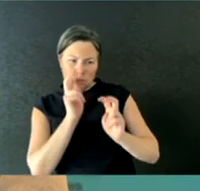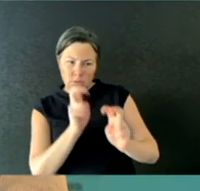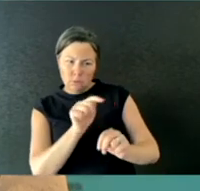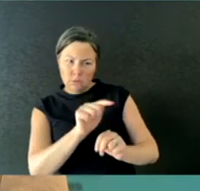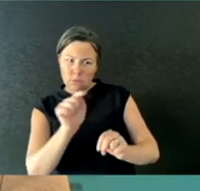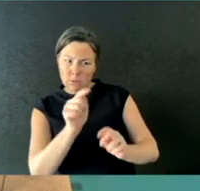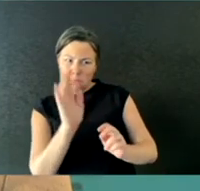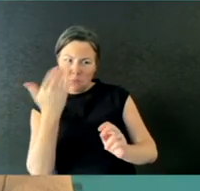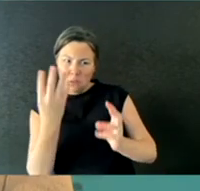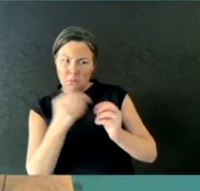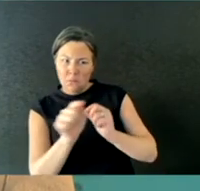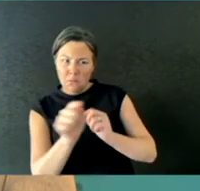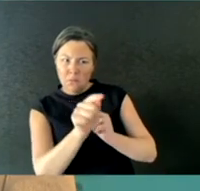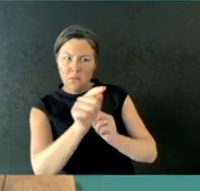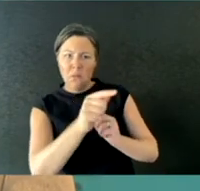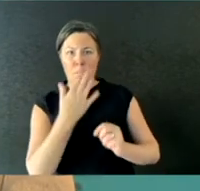your community.